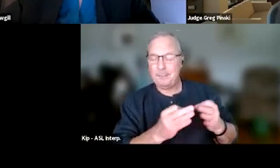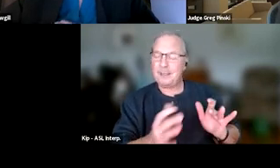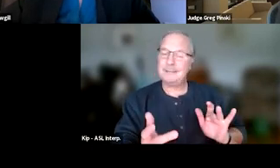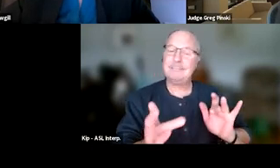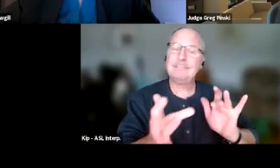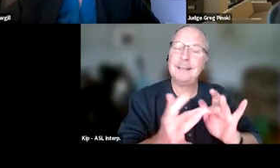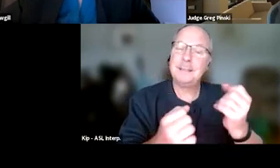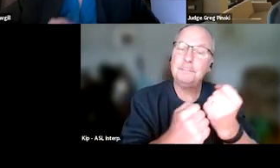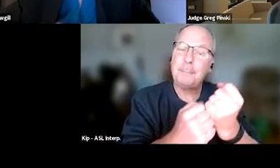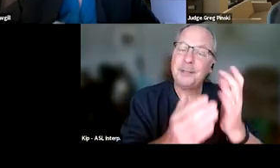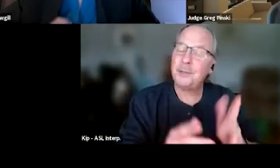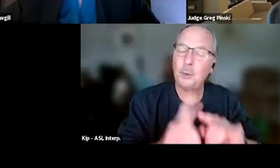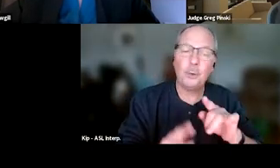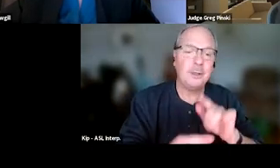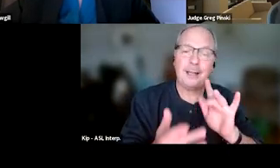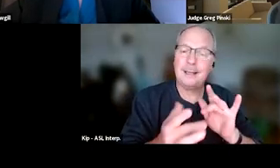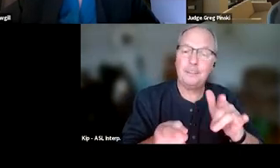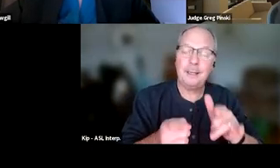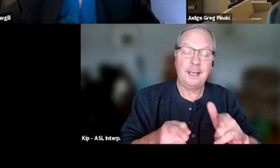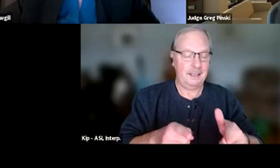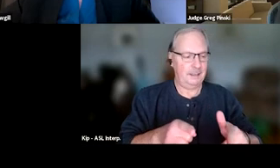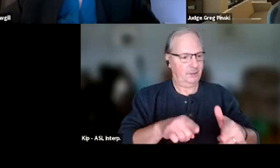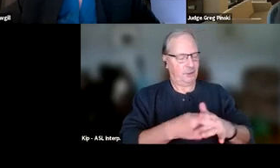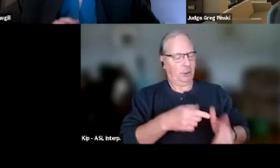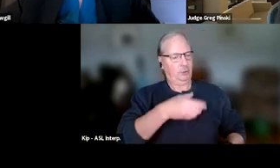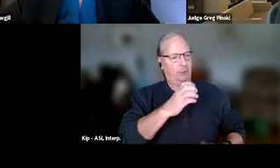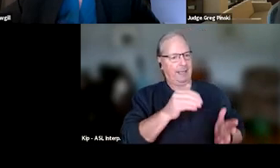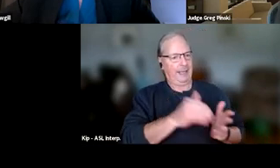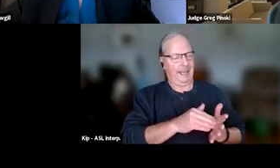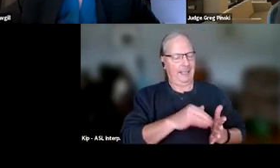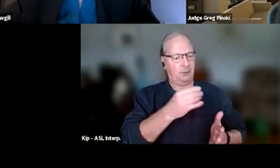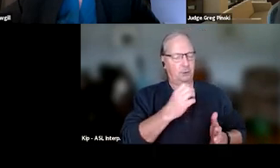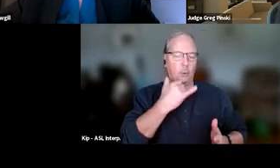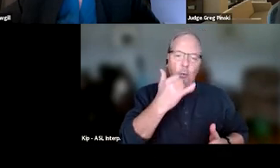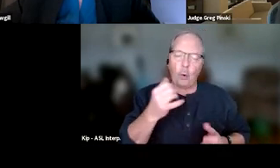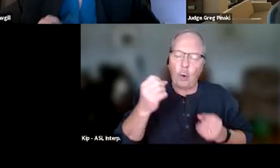couldn't get a hold of him, and he wound up drinking. Joe called and left a message with his treatment provider.